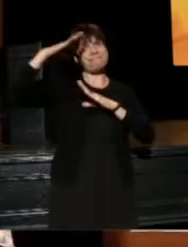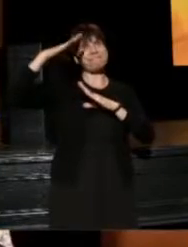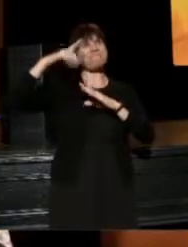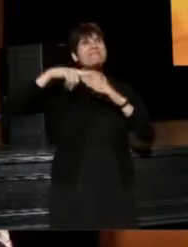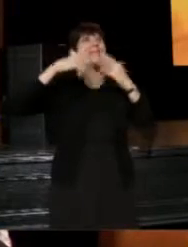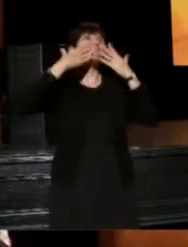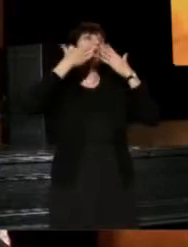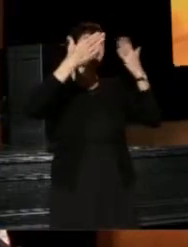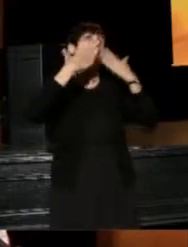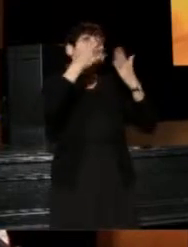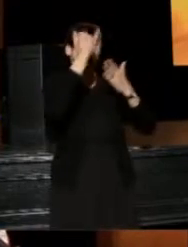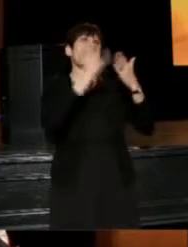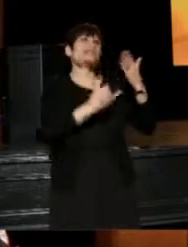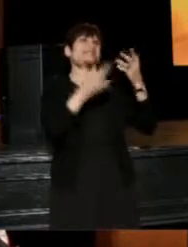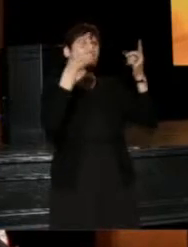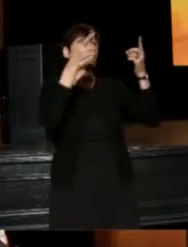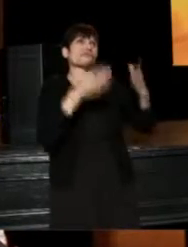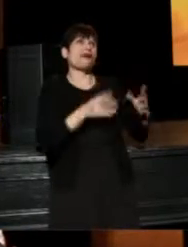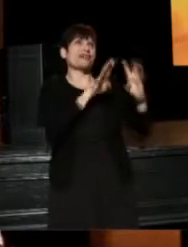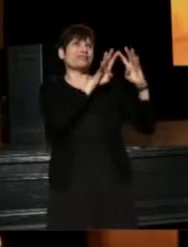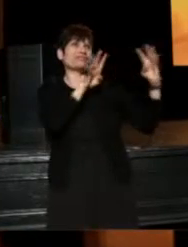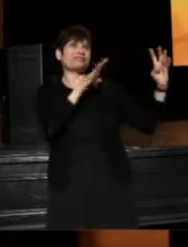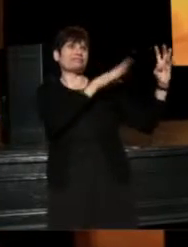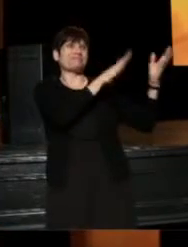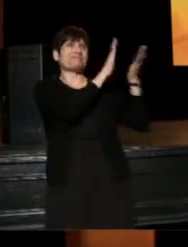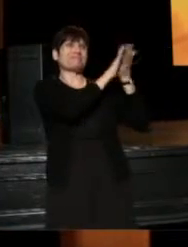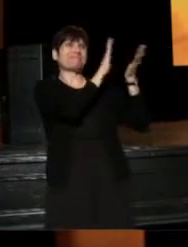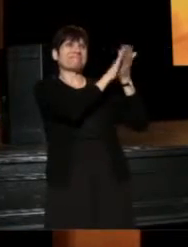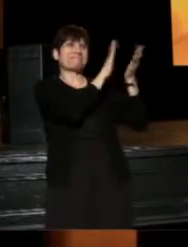I want to thank these artistic directors for a wonderful conversation.